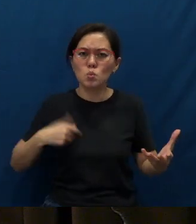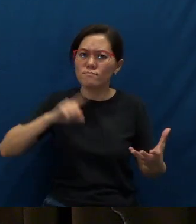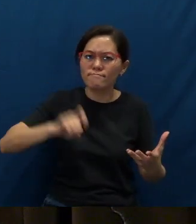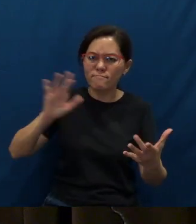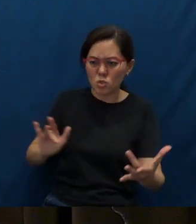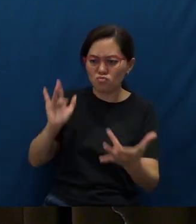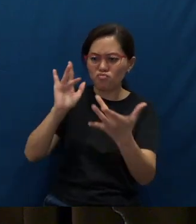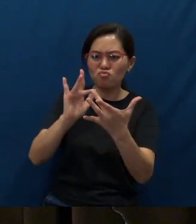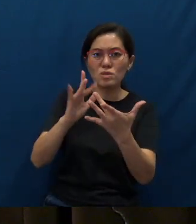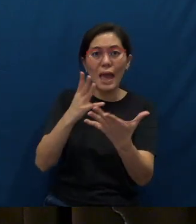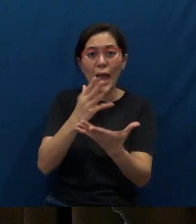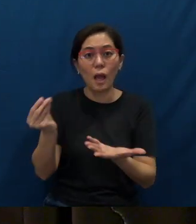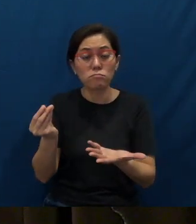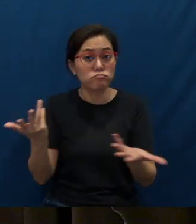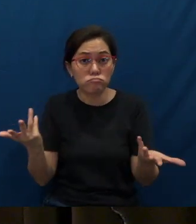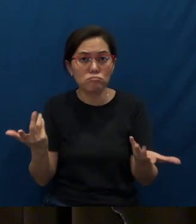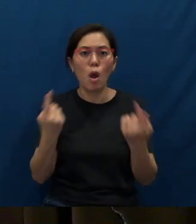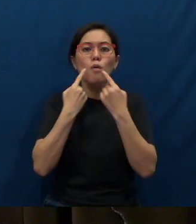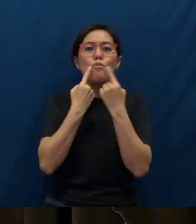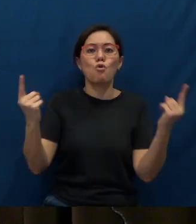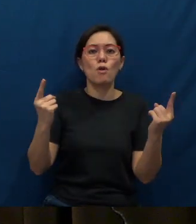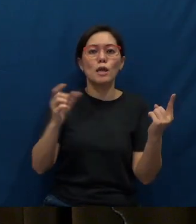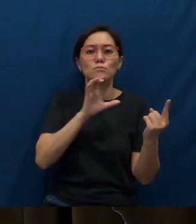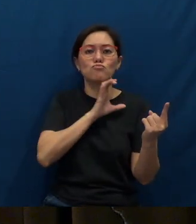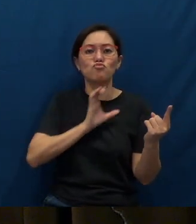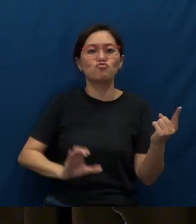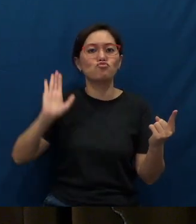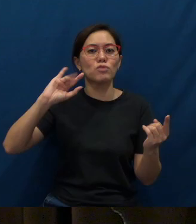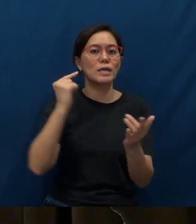and proclaim the gospel of Jesus Christ.